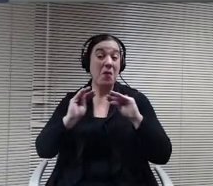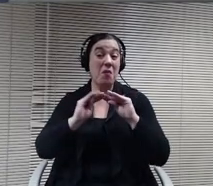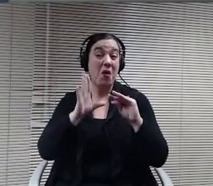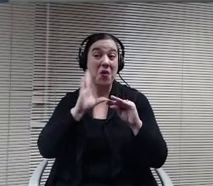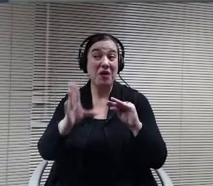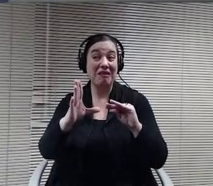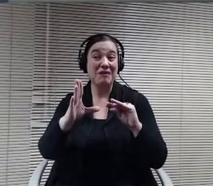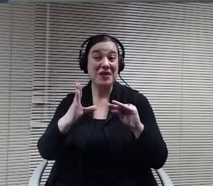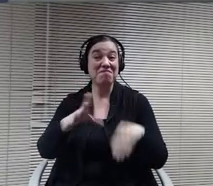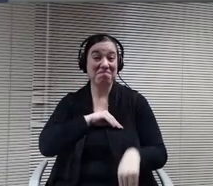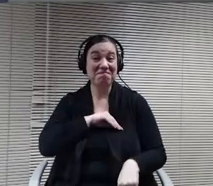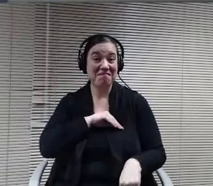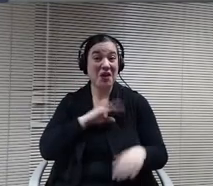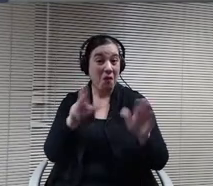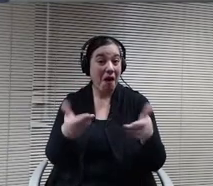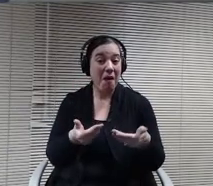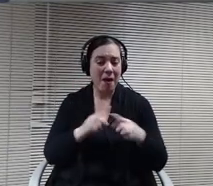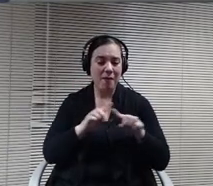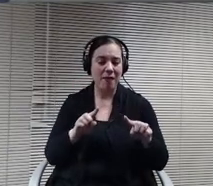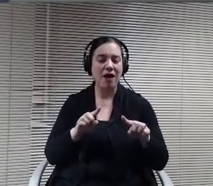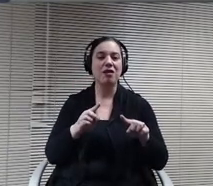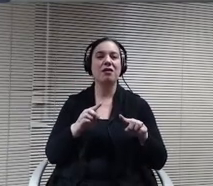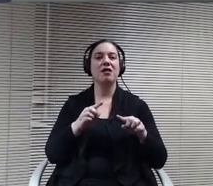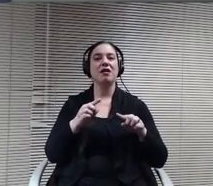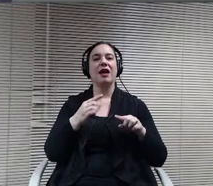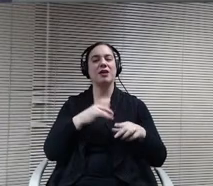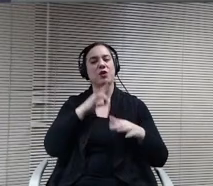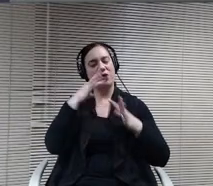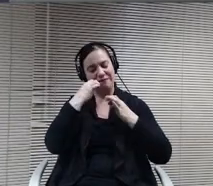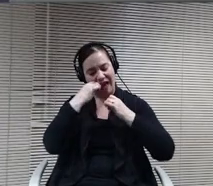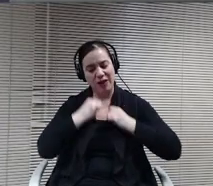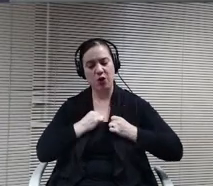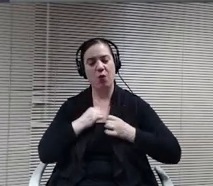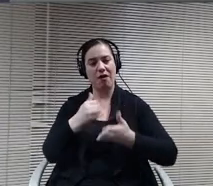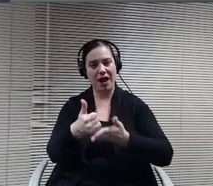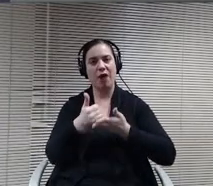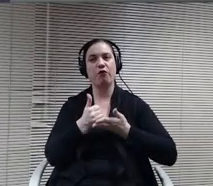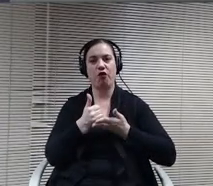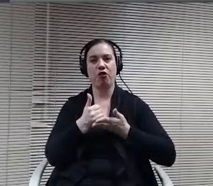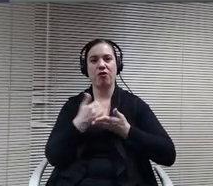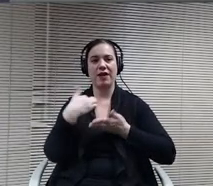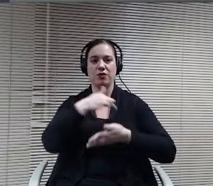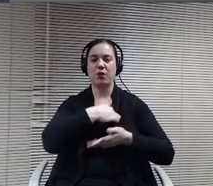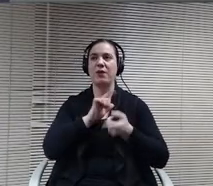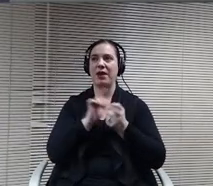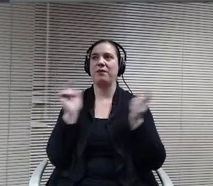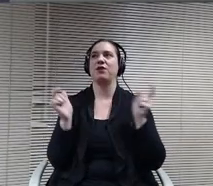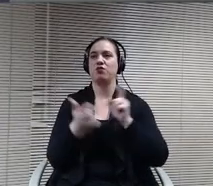what they've had has been incredibly valuable and helpful, and. As we've made these transitions, it's been it's been